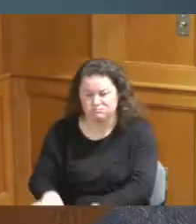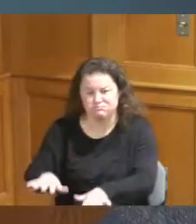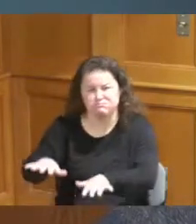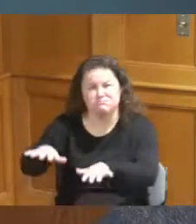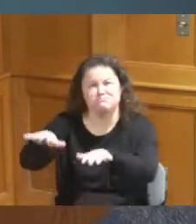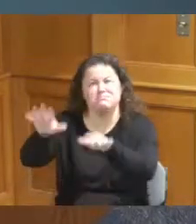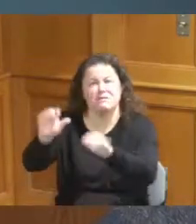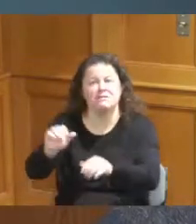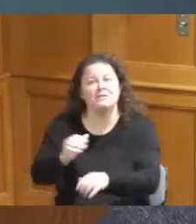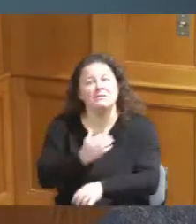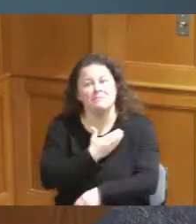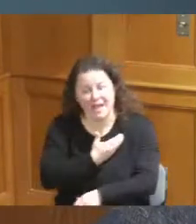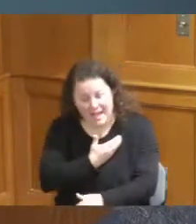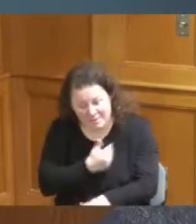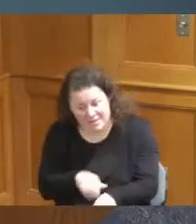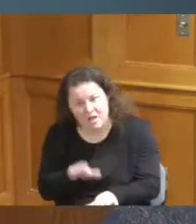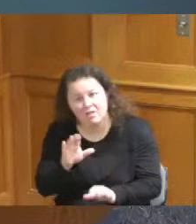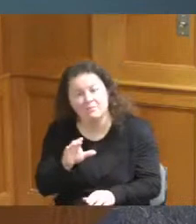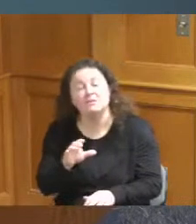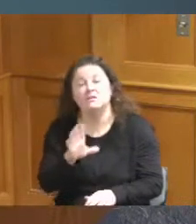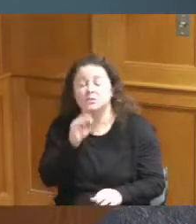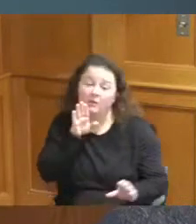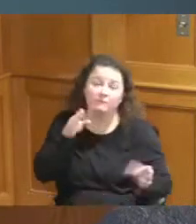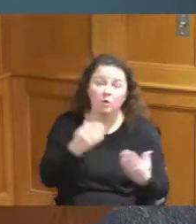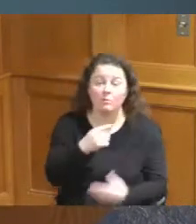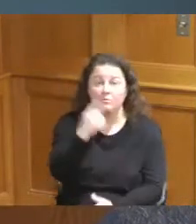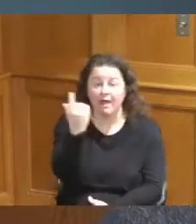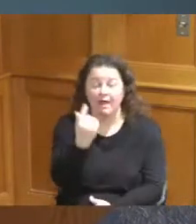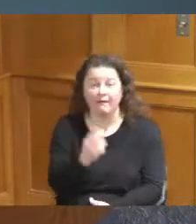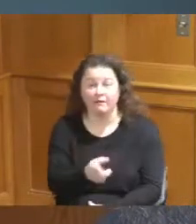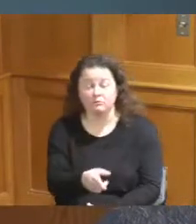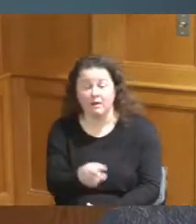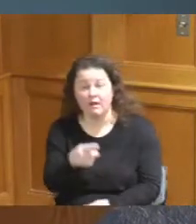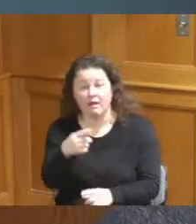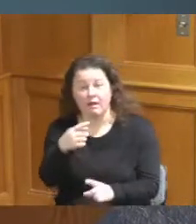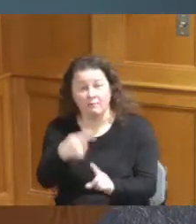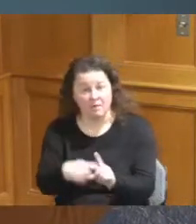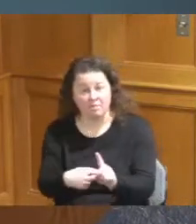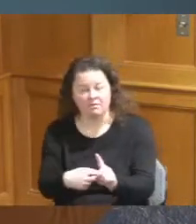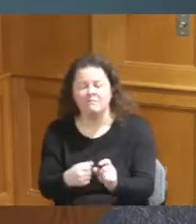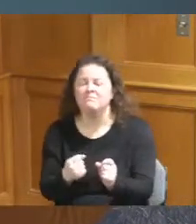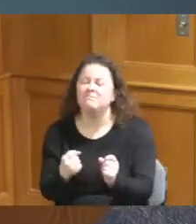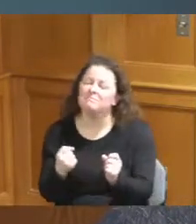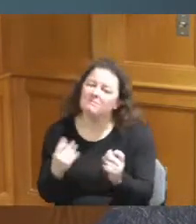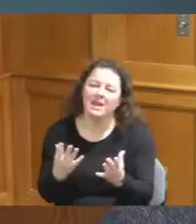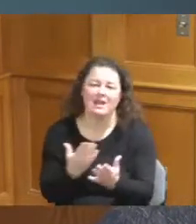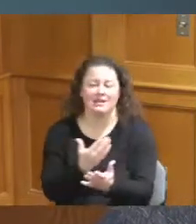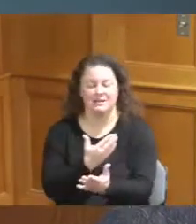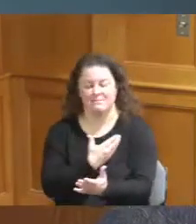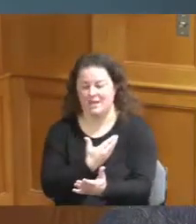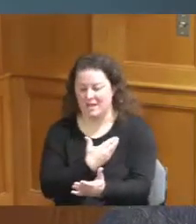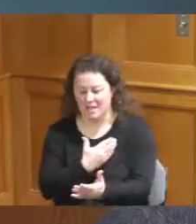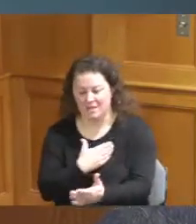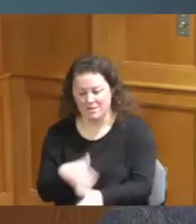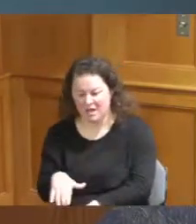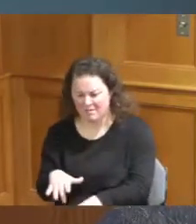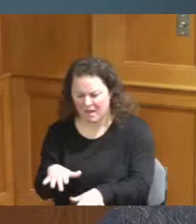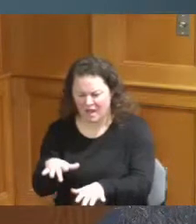Month so many generations of babies who we don't know eardrums have gotten blown out